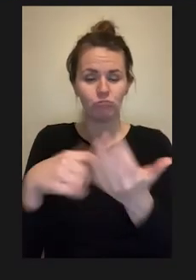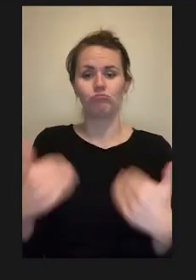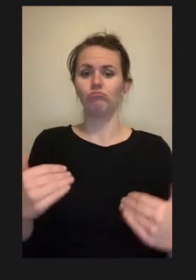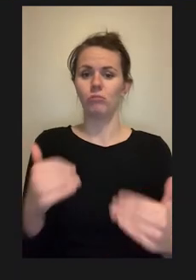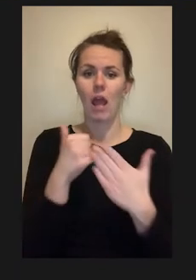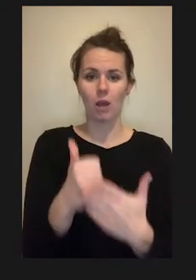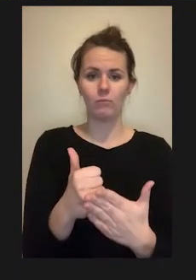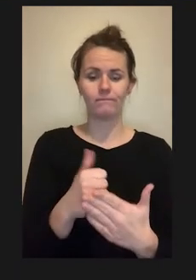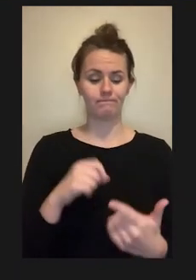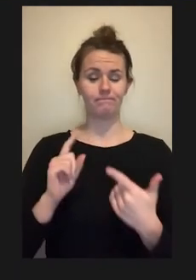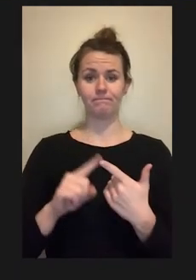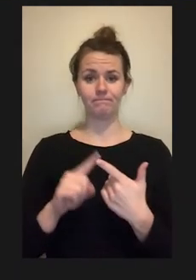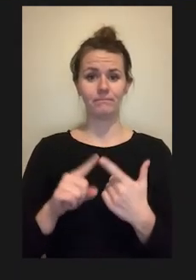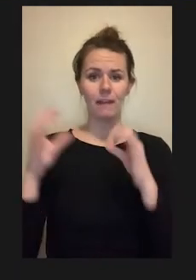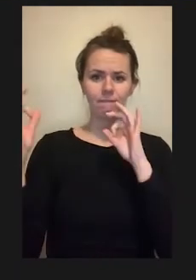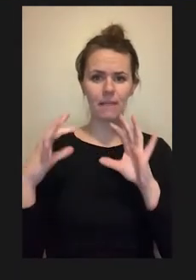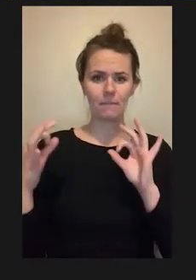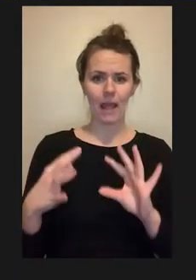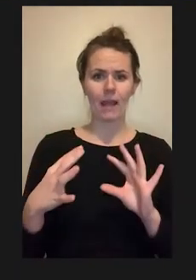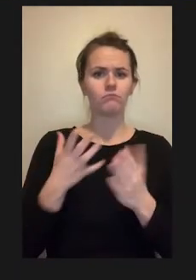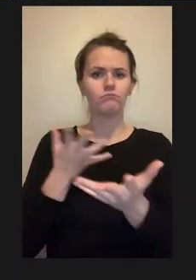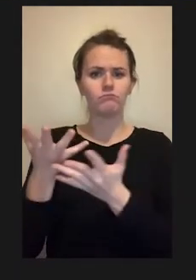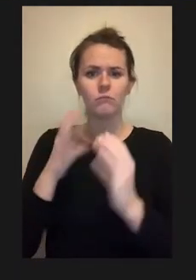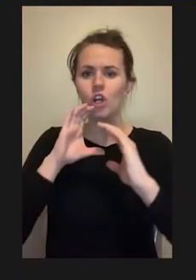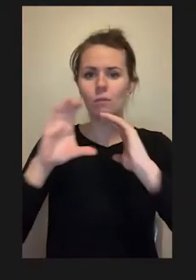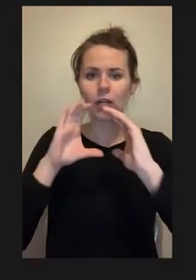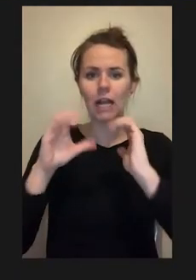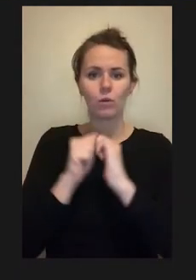Also getting feedback from these robots is very important.